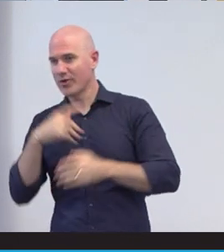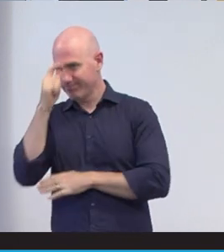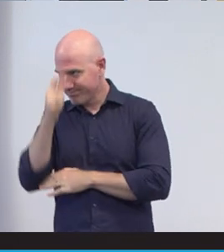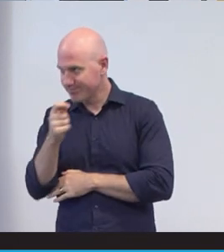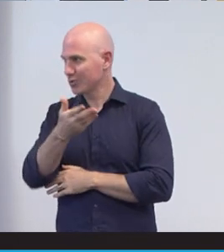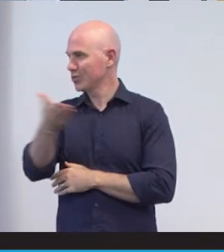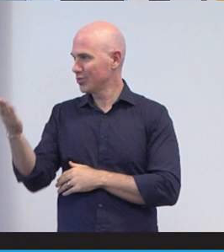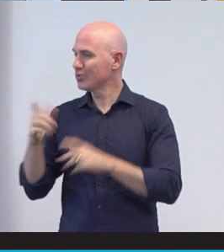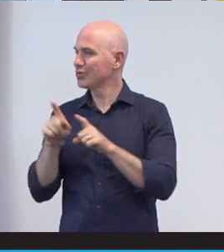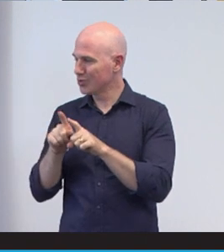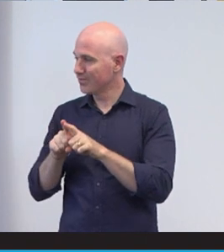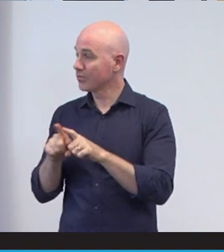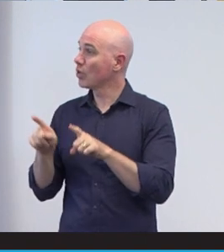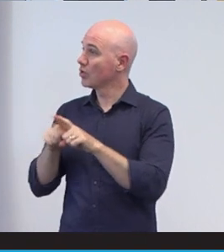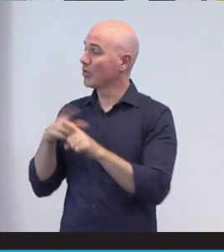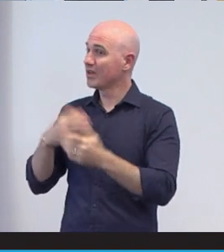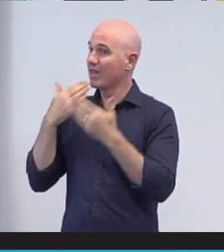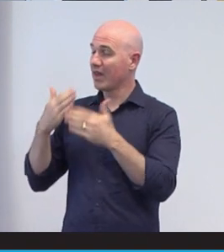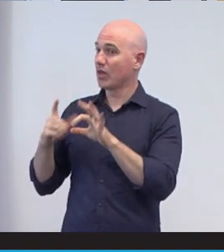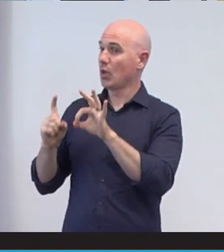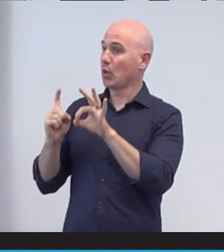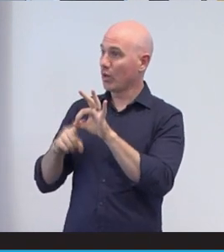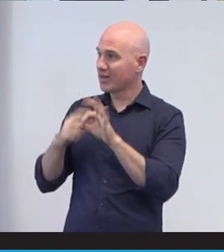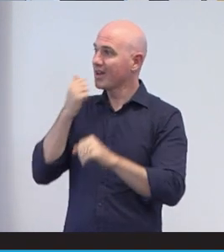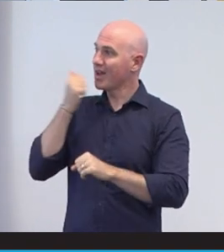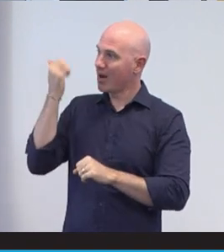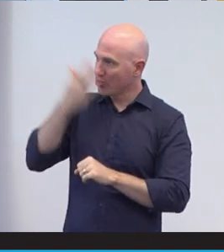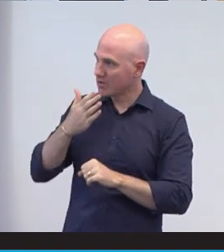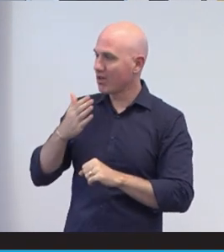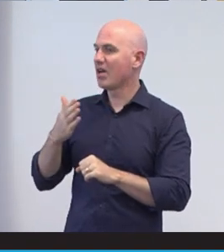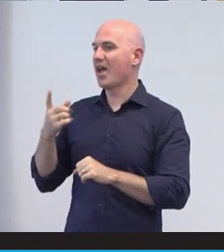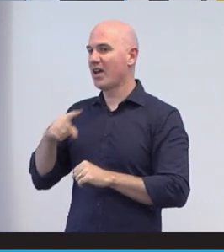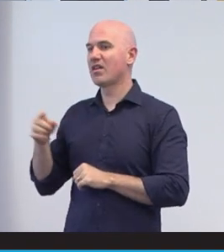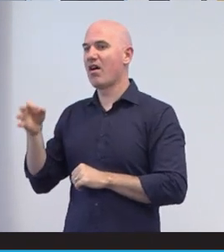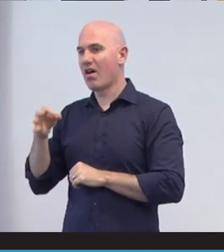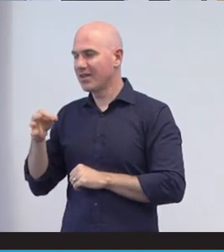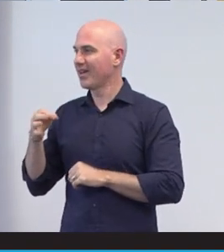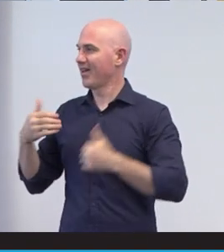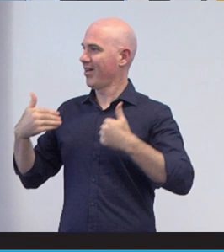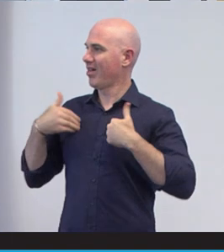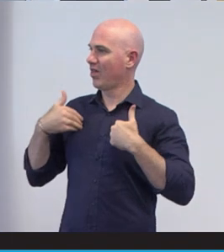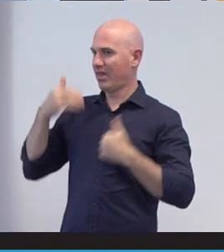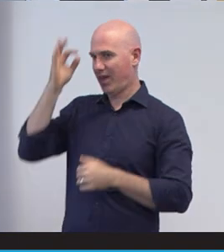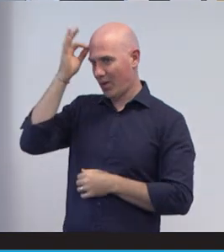thank the Queensland Aboriginal Islander Health Council for enabling us to run this lovely.